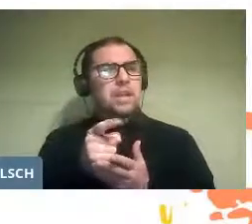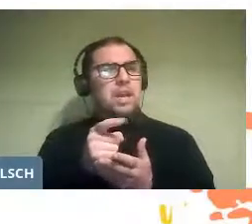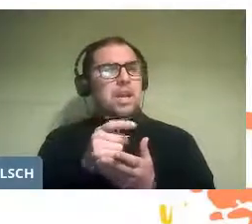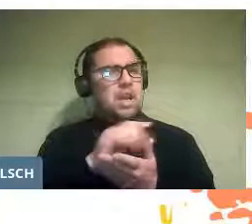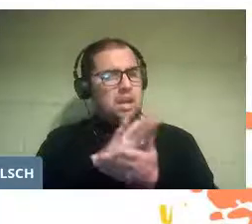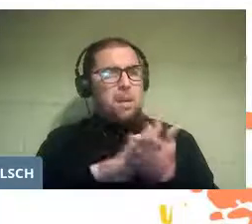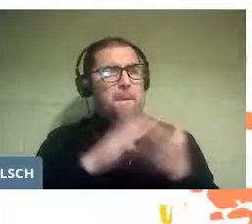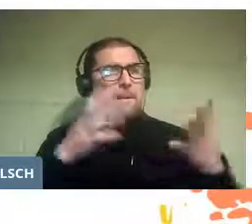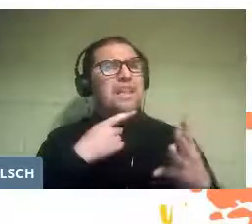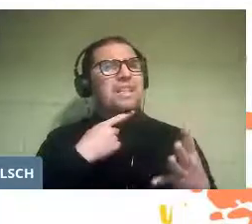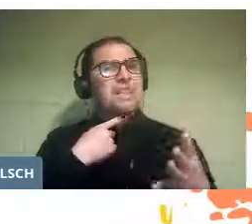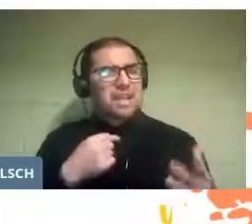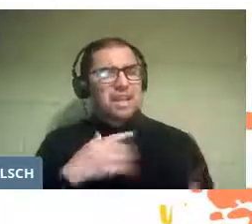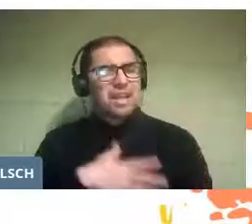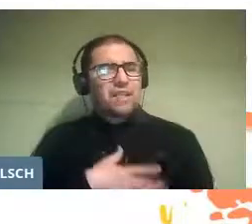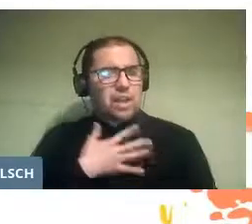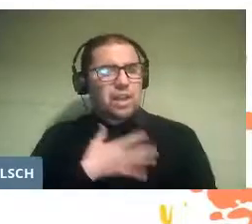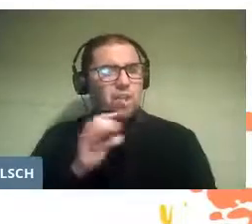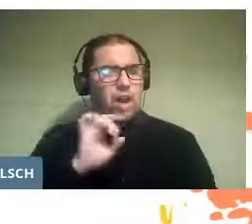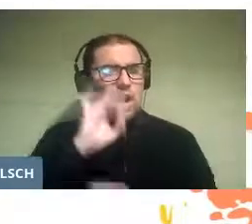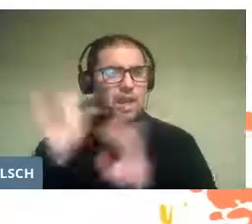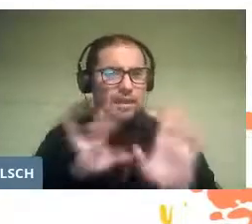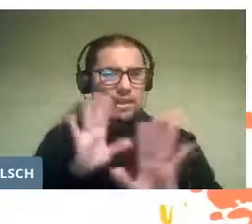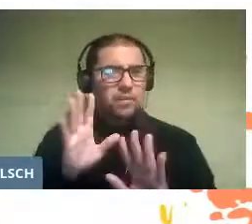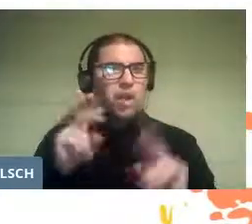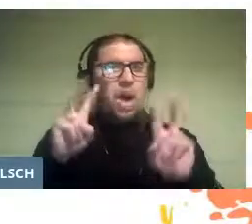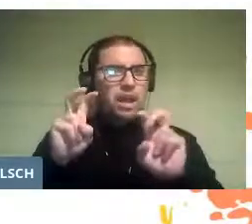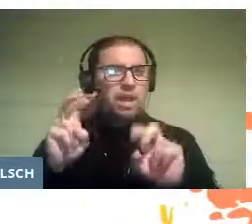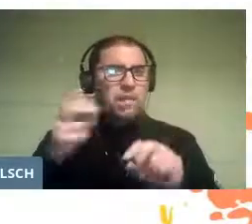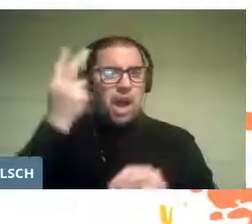moving and creative case from an artistic point of view,